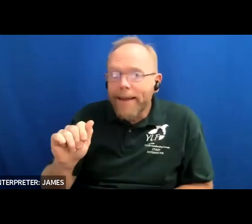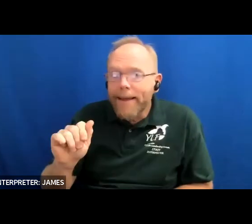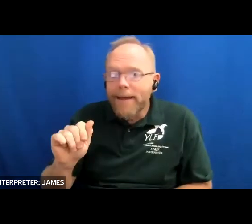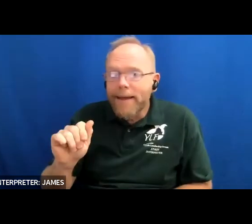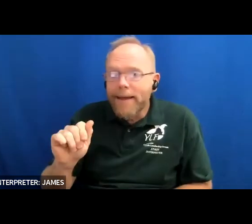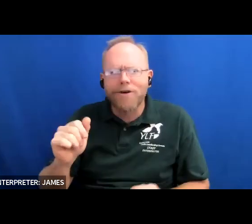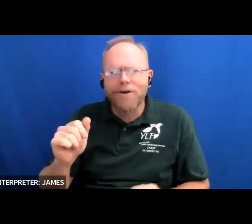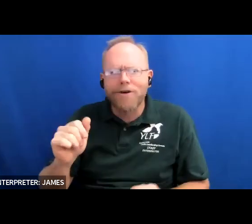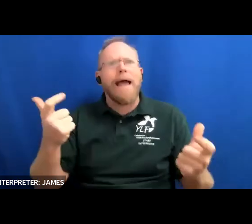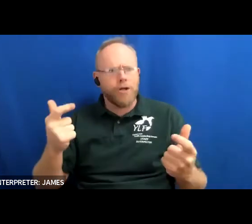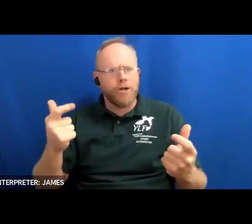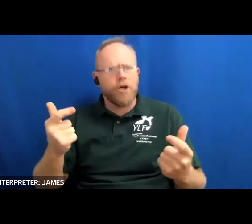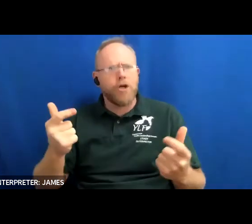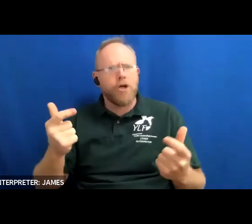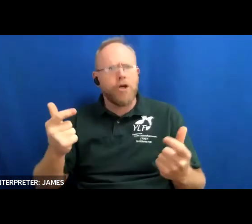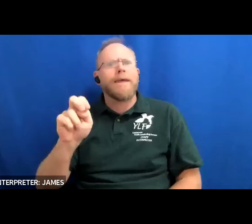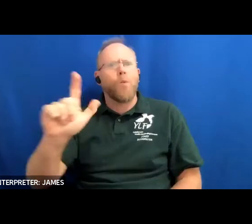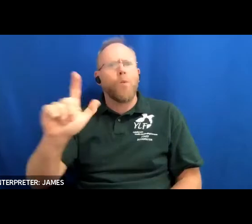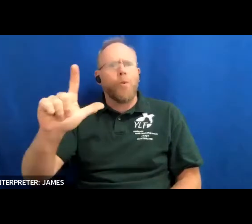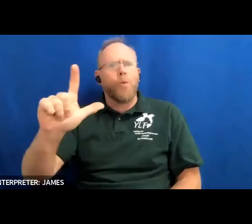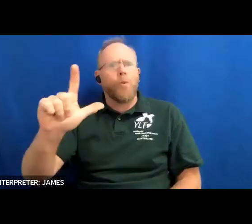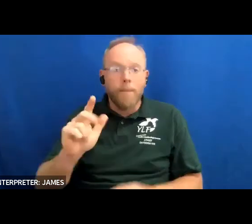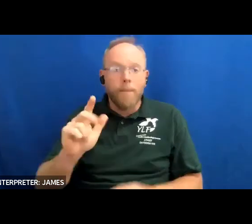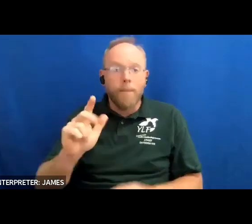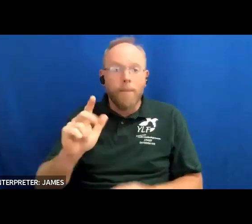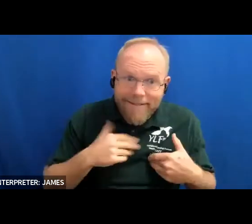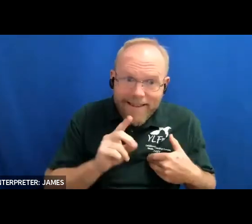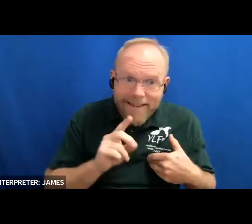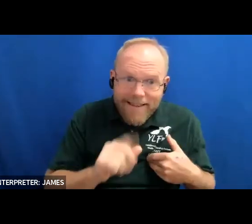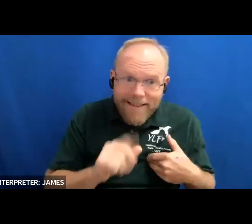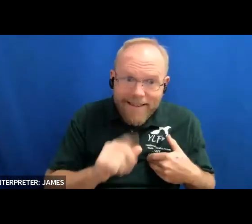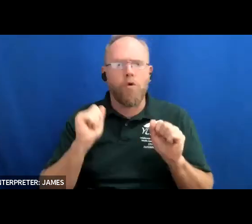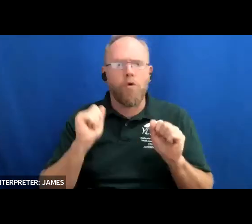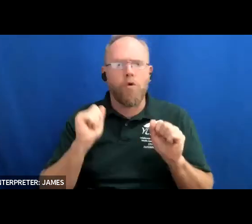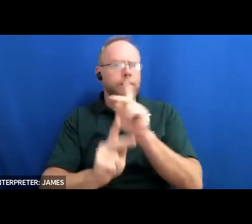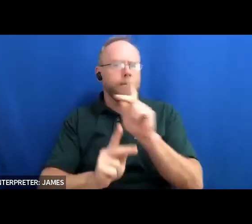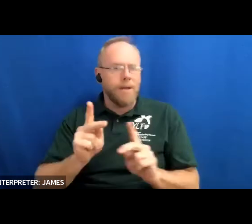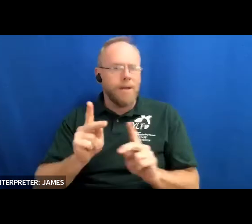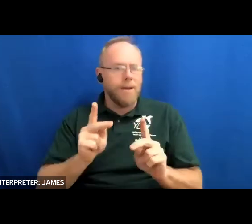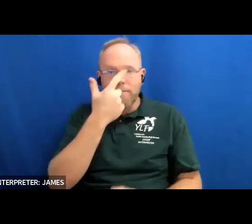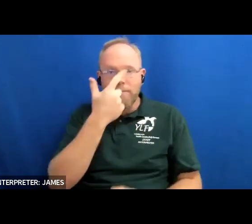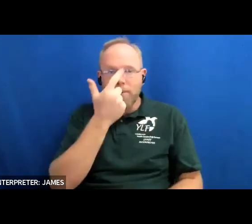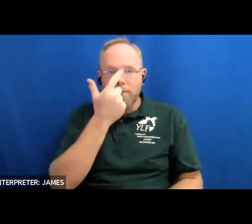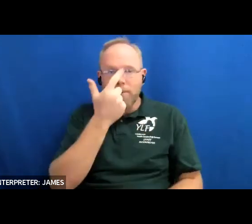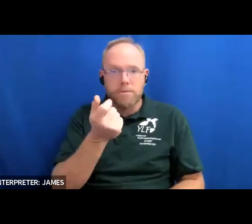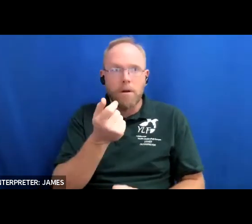not only for those with disabilities but for all of us because along with the precious privilege